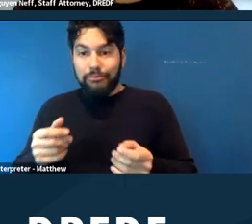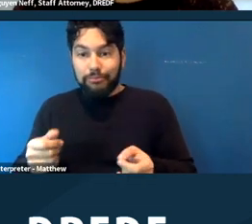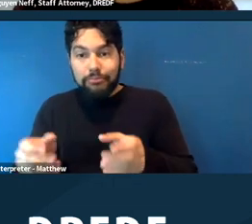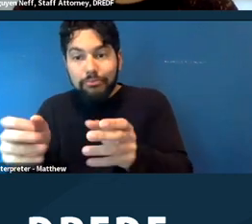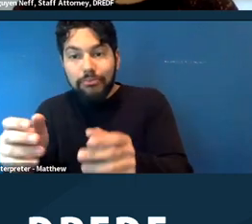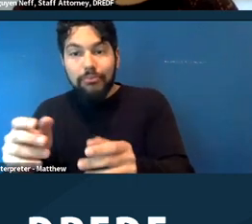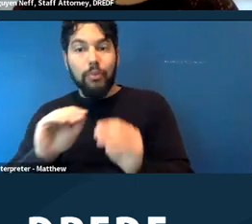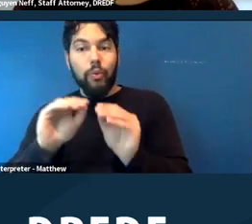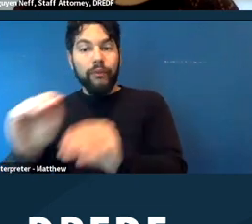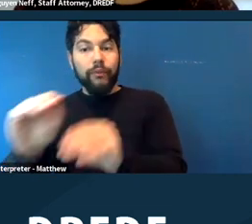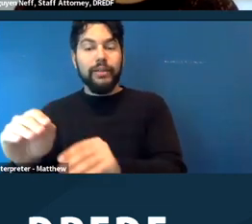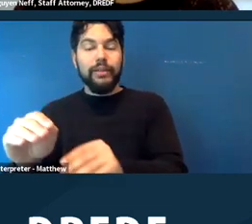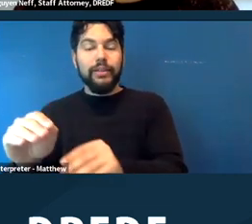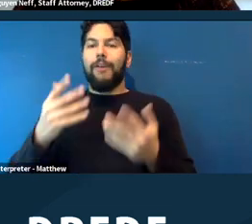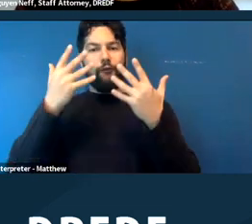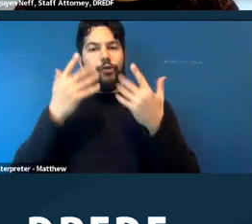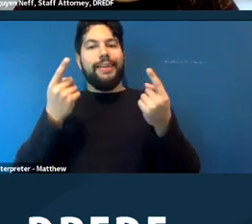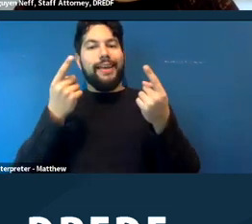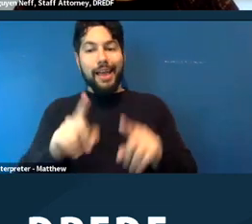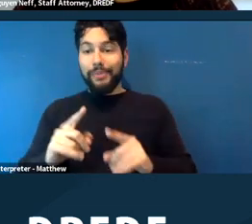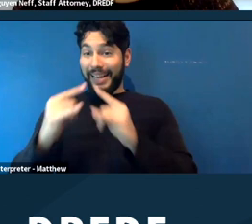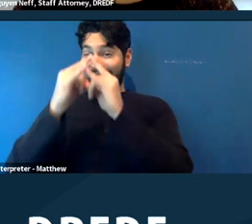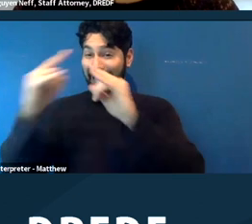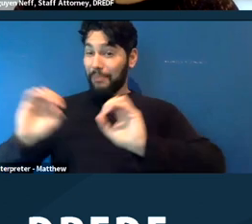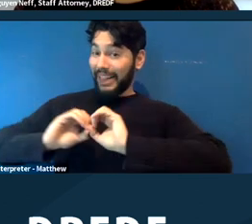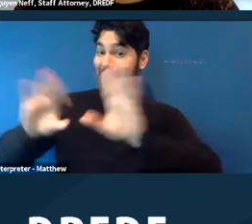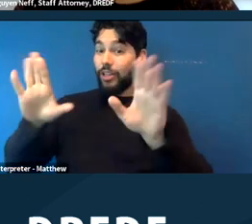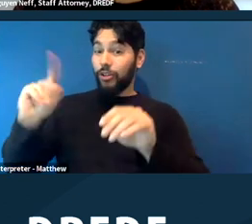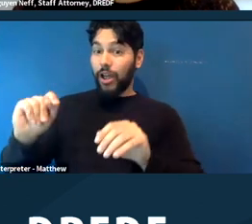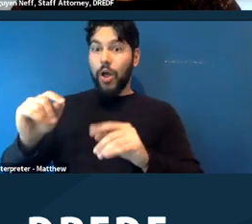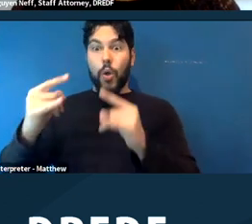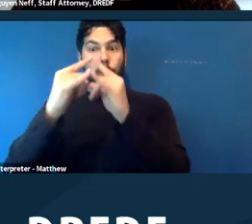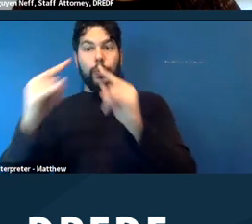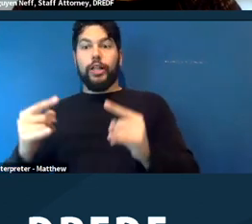situations where encampments are cleared and people's wheelchairs have been thrown away.